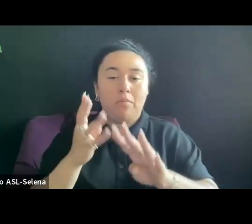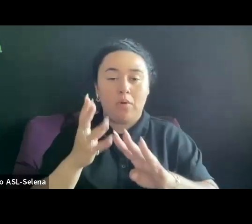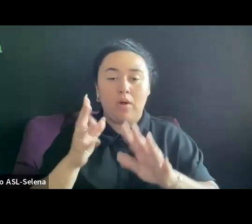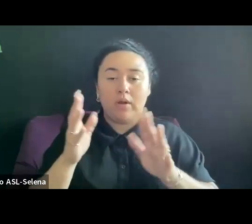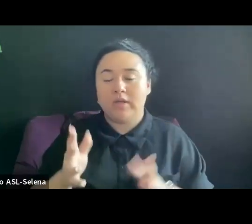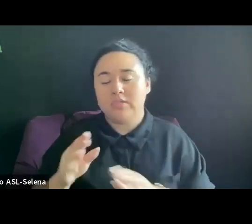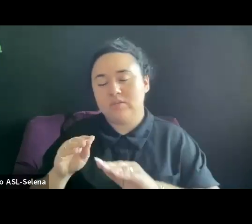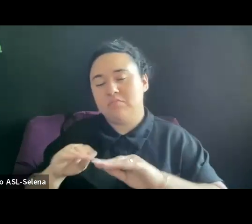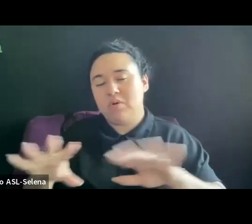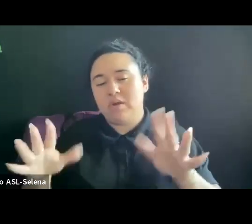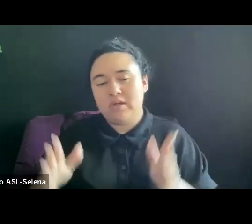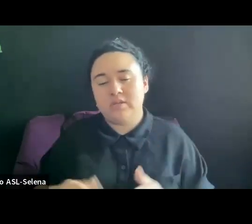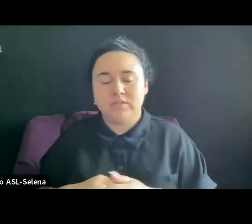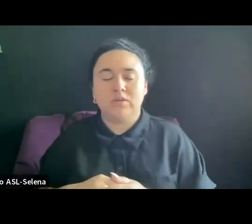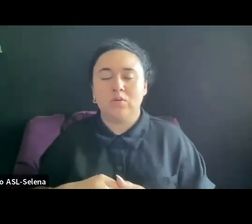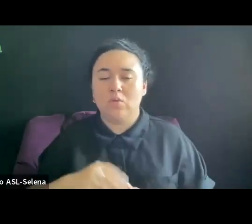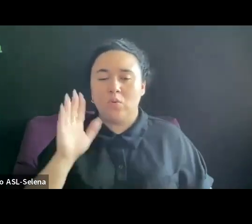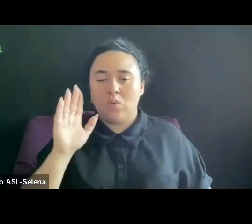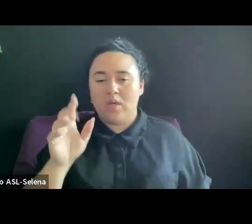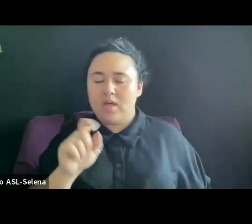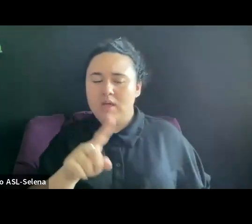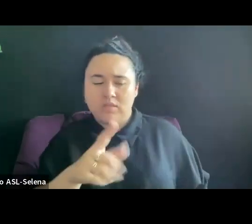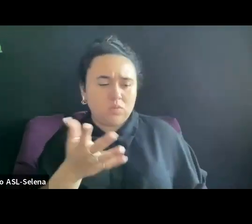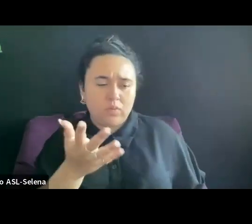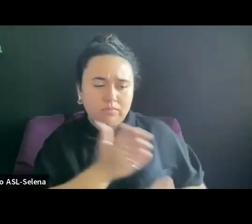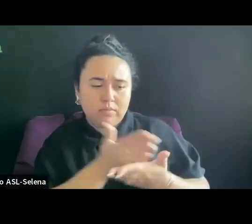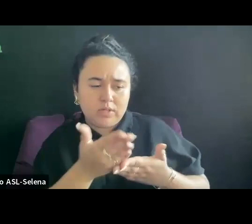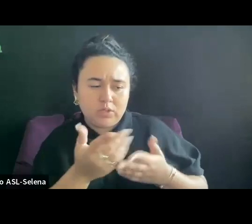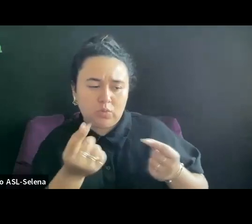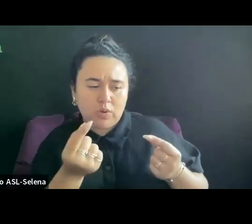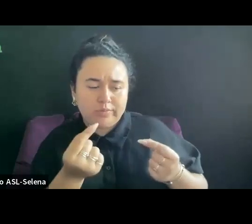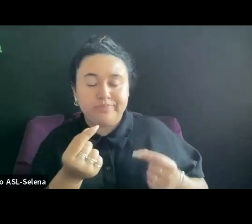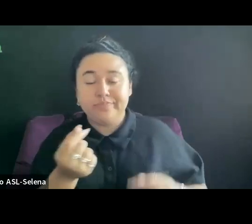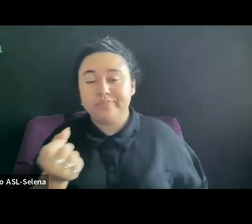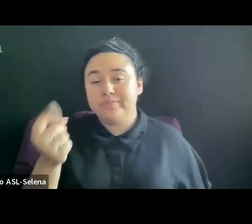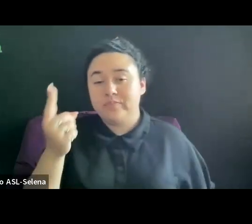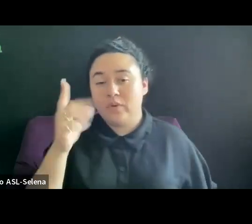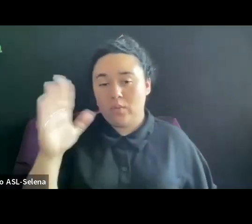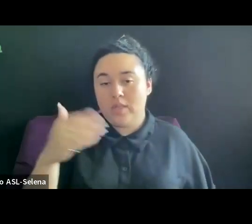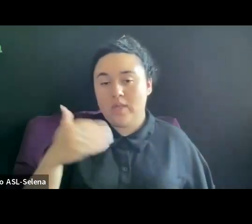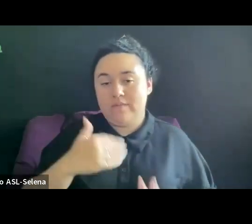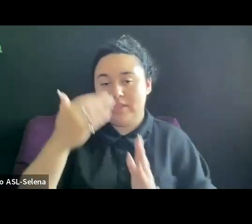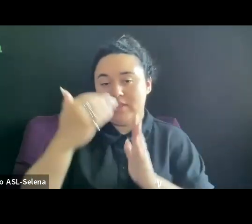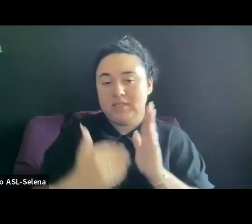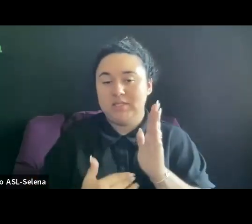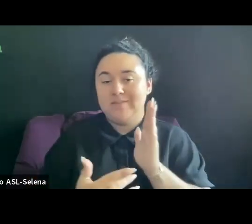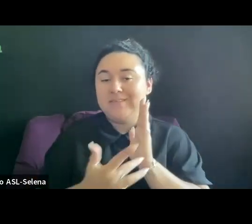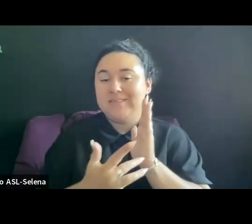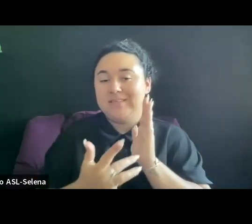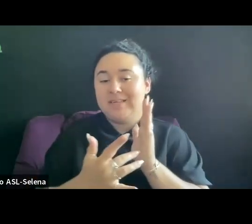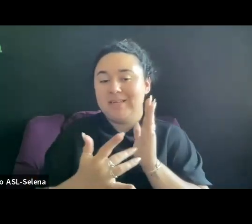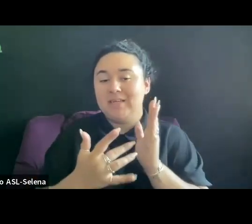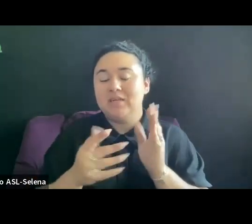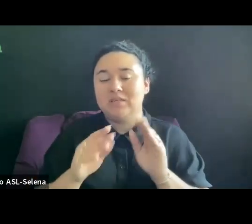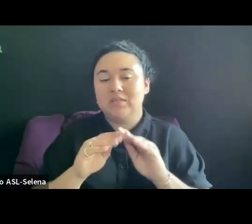YOUR BUDGET. UNDERSTAND THAT THERE WILL BE A LIST OF TECHNICAL DELIVERABLES. I KNOW I'VE SAID IT A FEW TIMES.